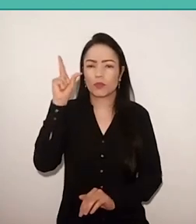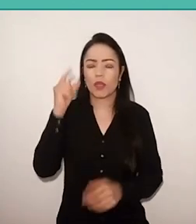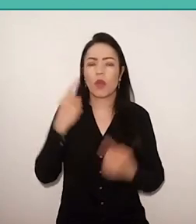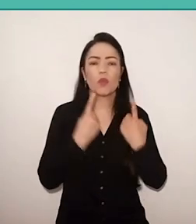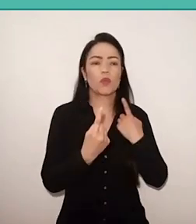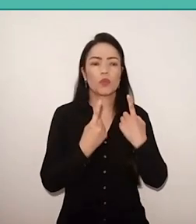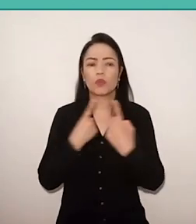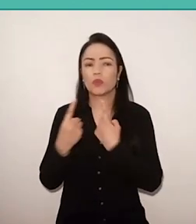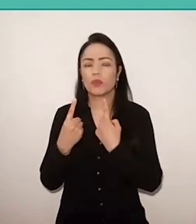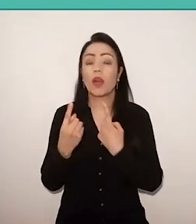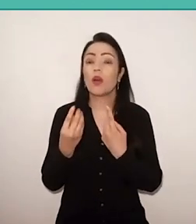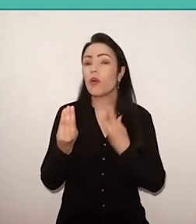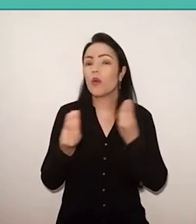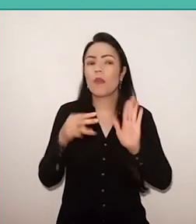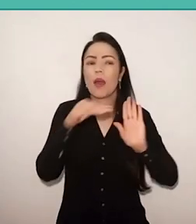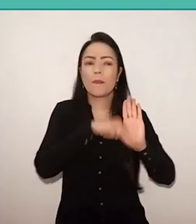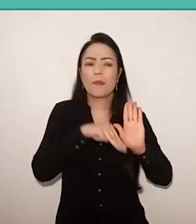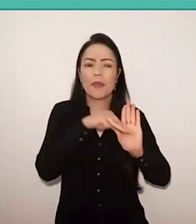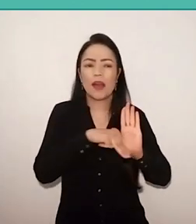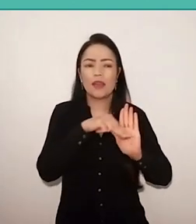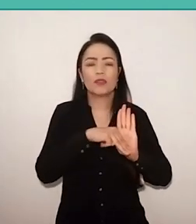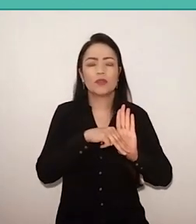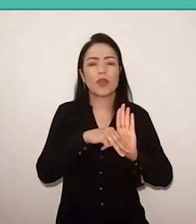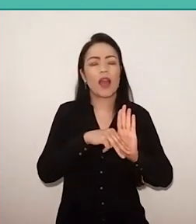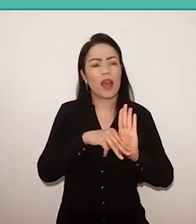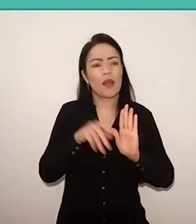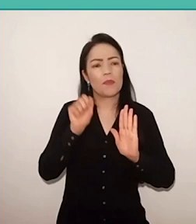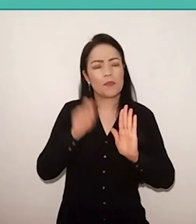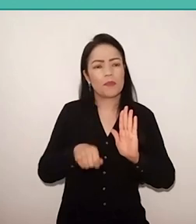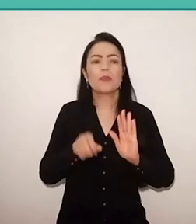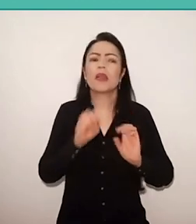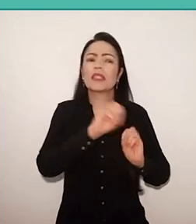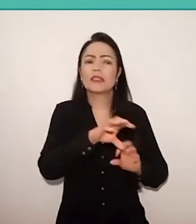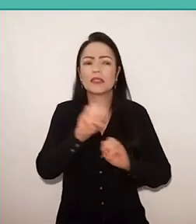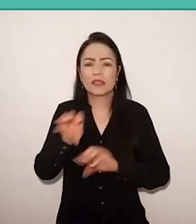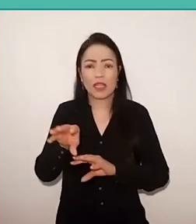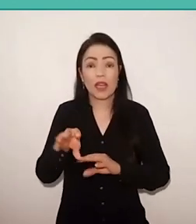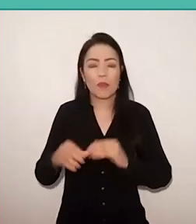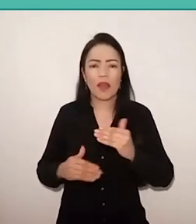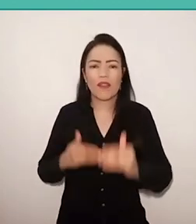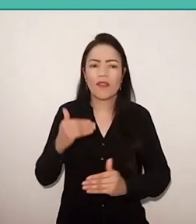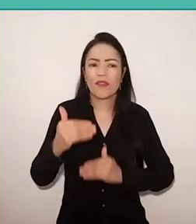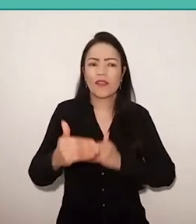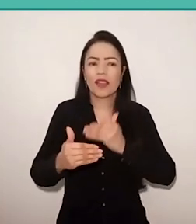and as a pedagogical essence, from the moment he build your pedagogy,